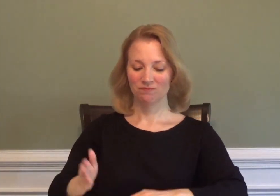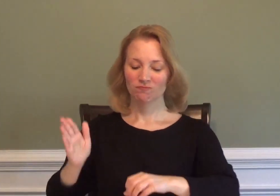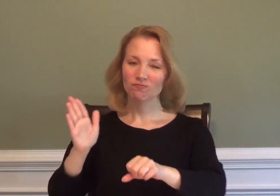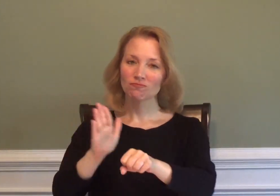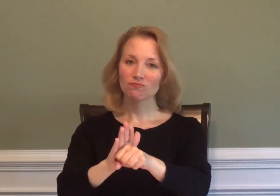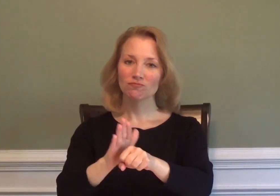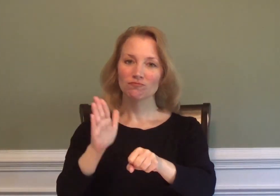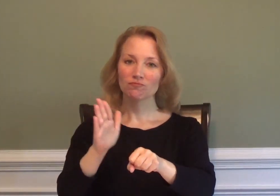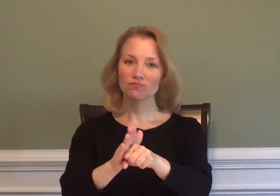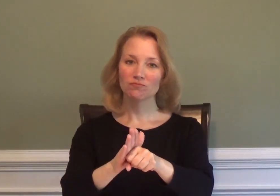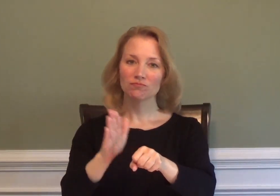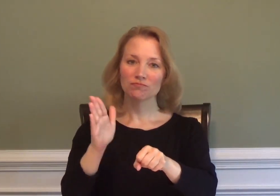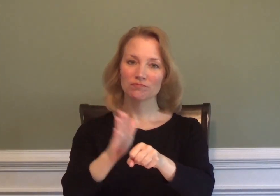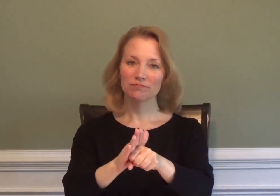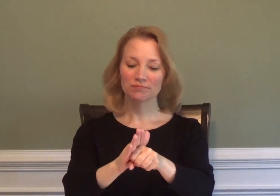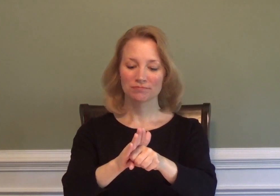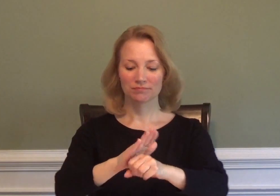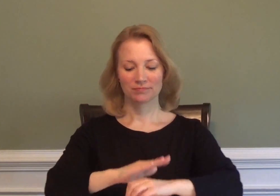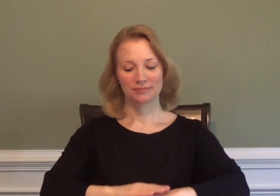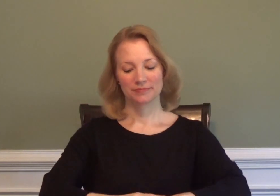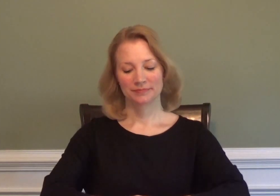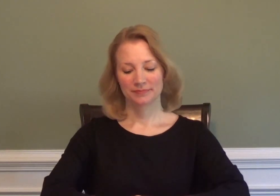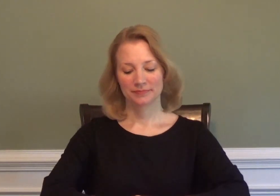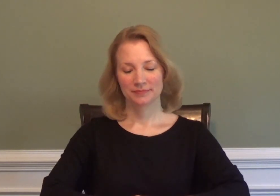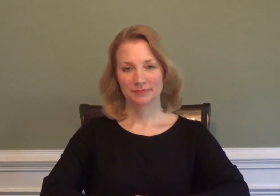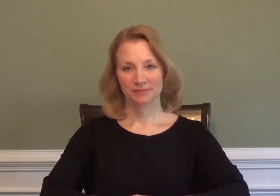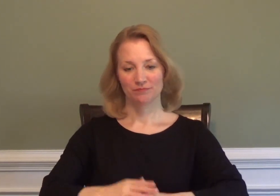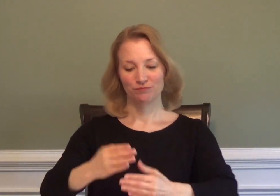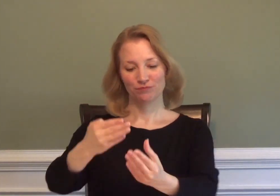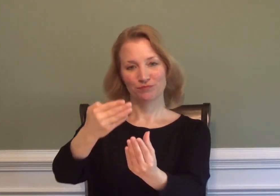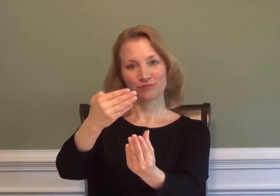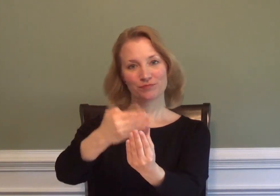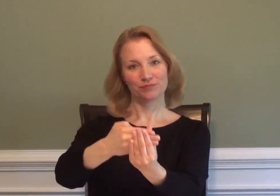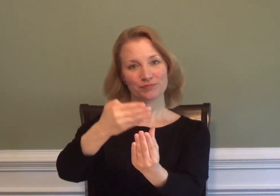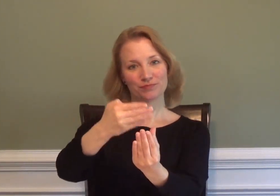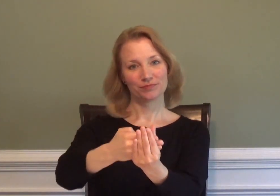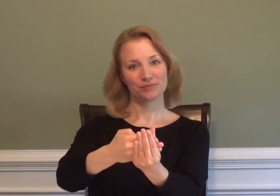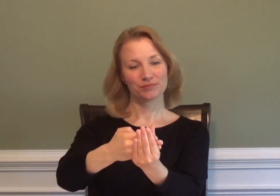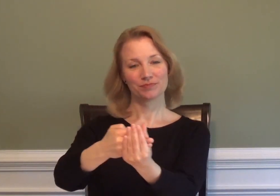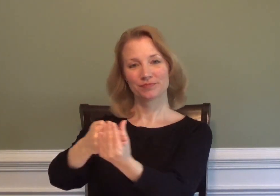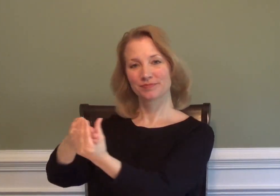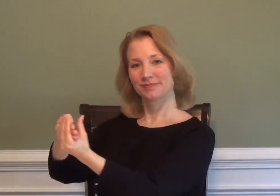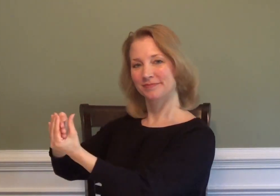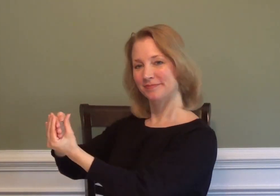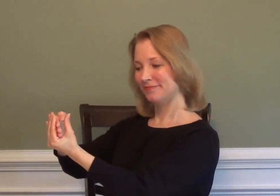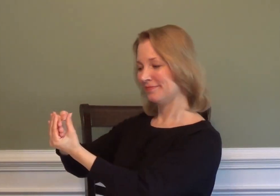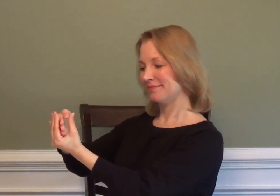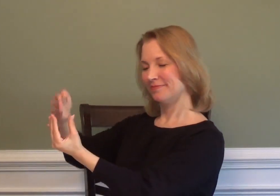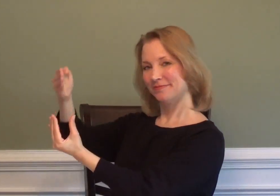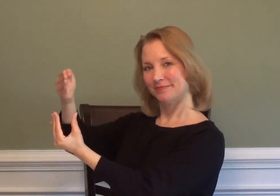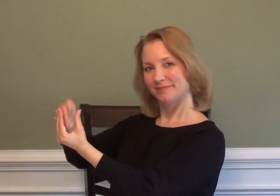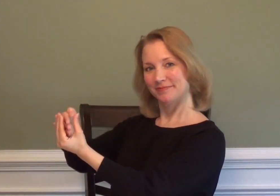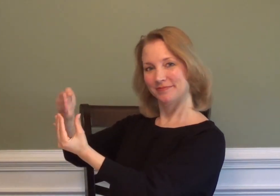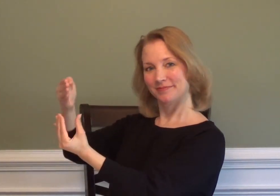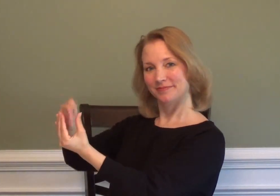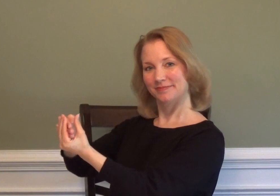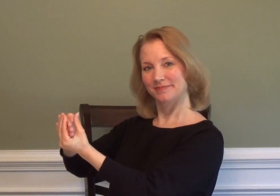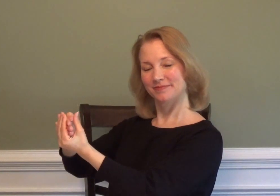KETCHUP TACO